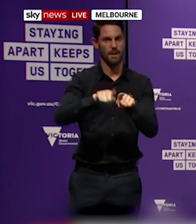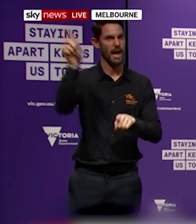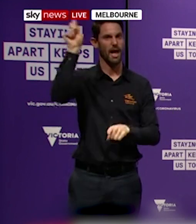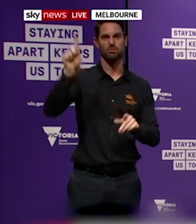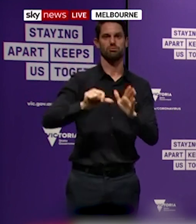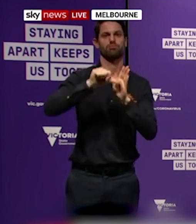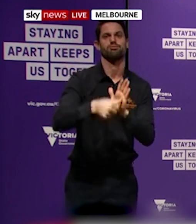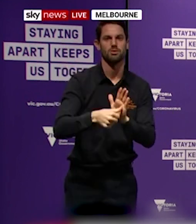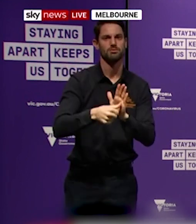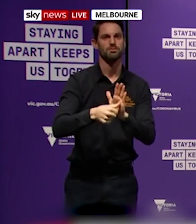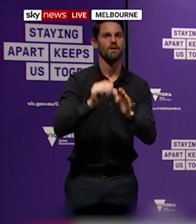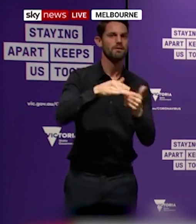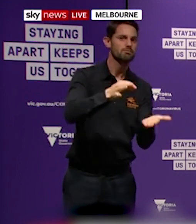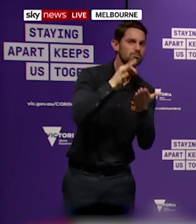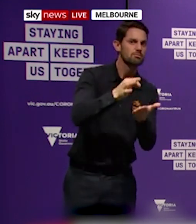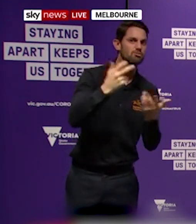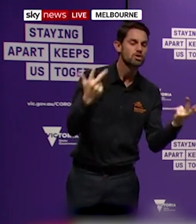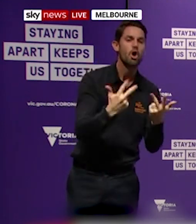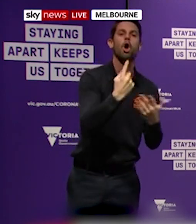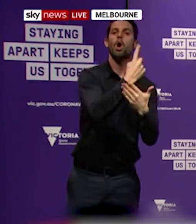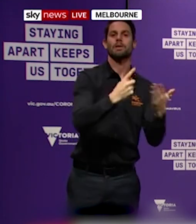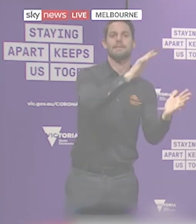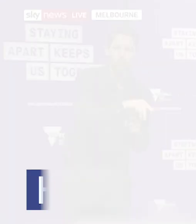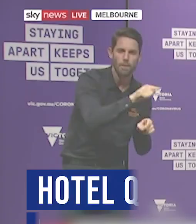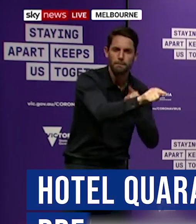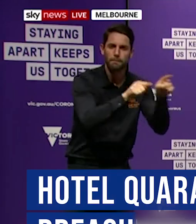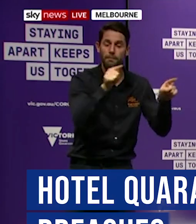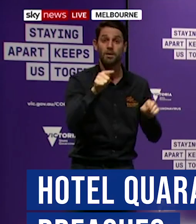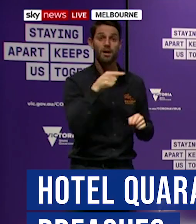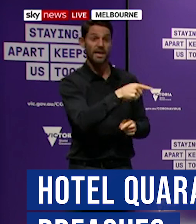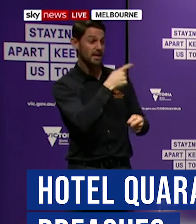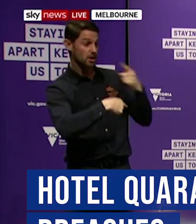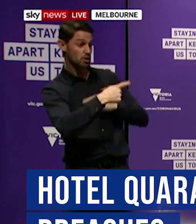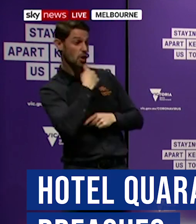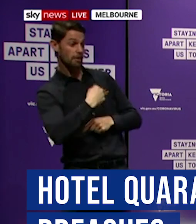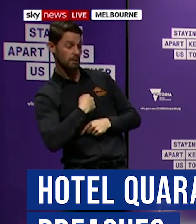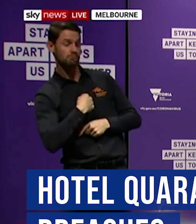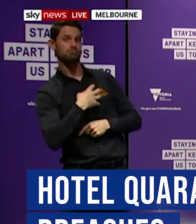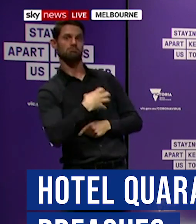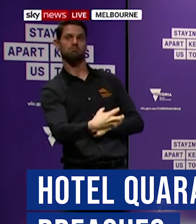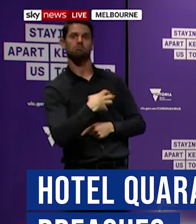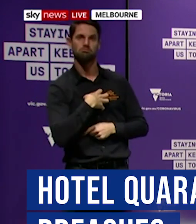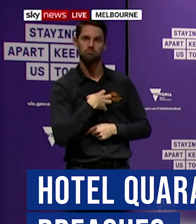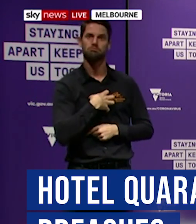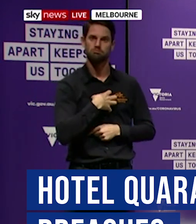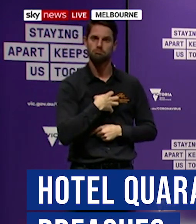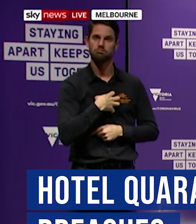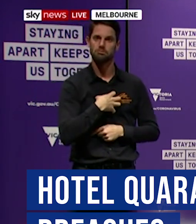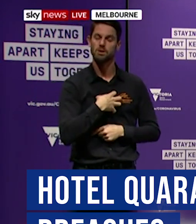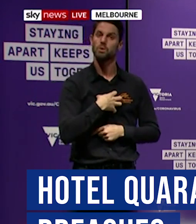settings. Either takeaway only or close. Is that at least a significant number and potentially more